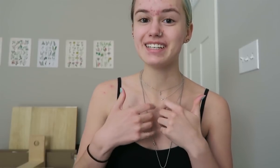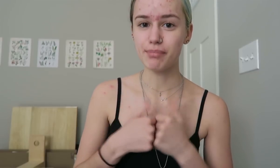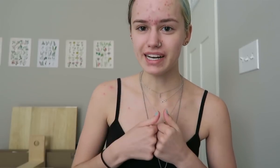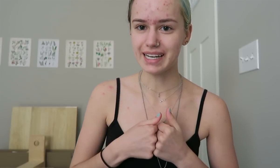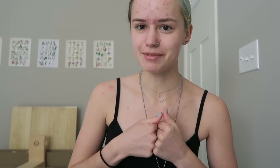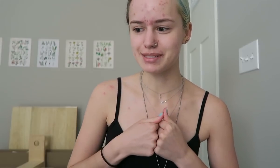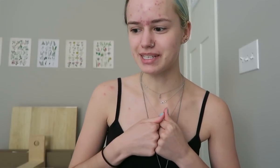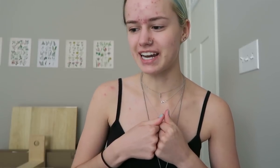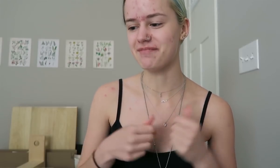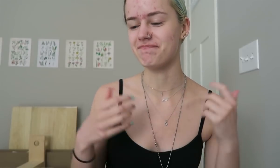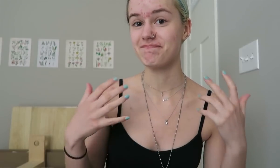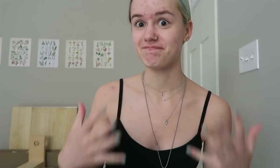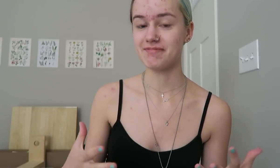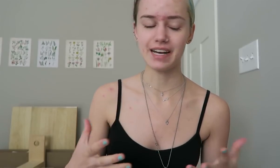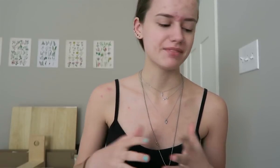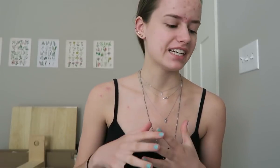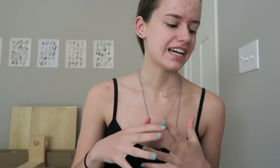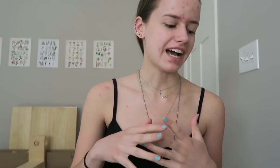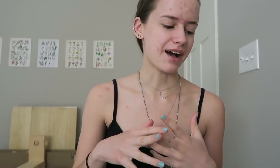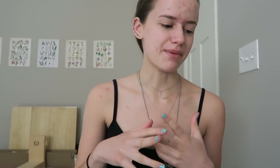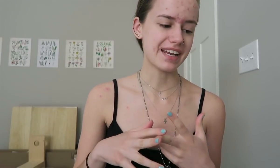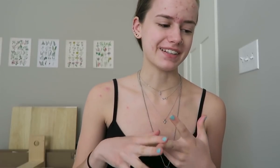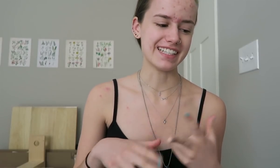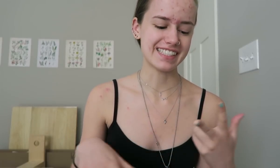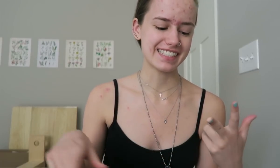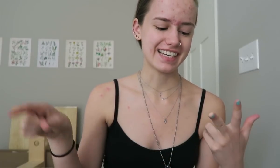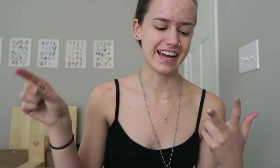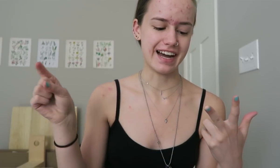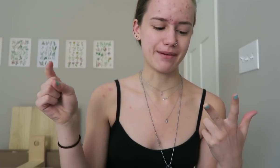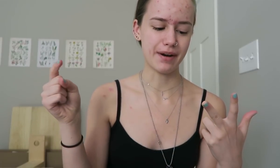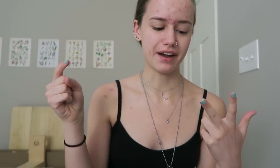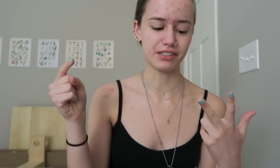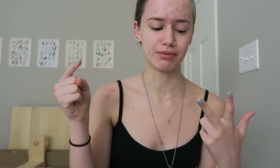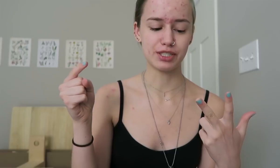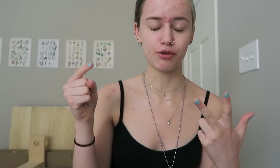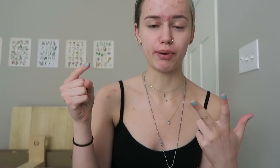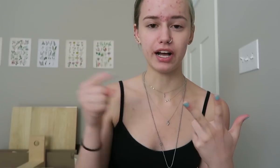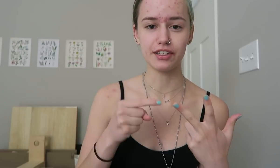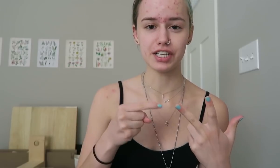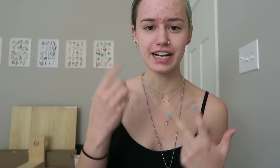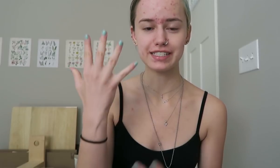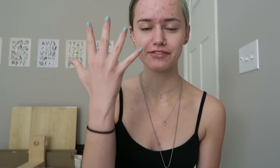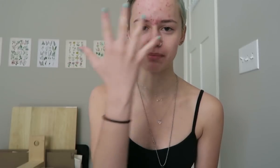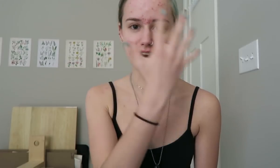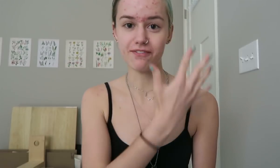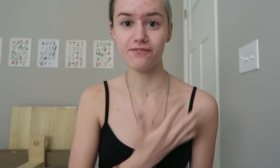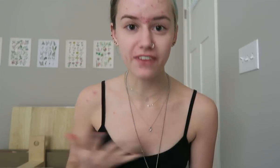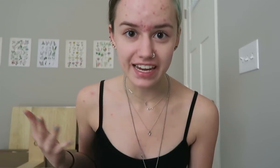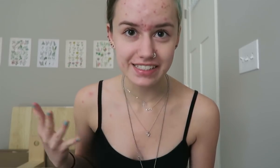but give me some time... yeah. Umm, anyways, I also want to apologize for my FACE.